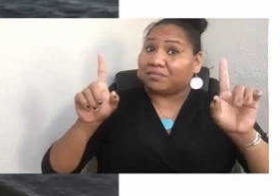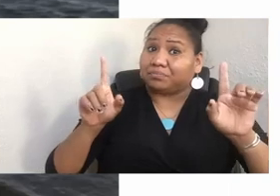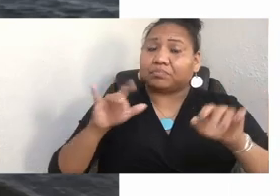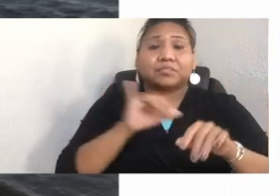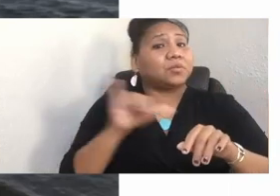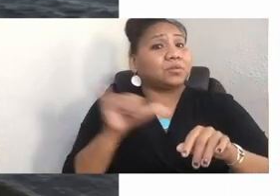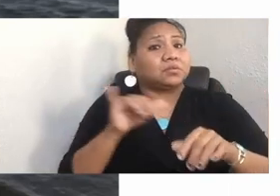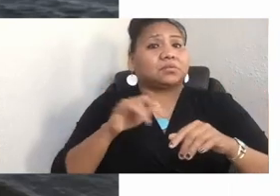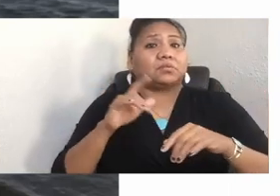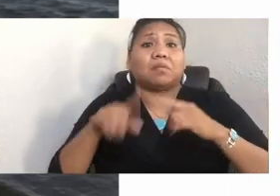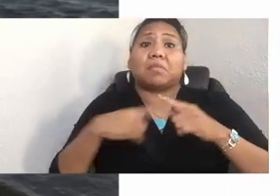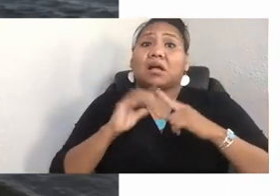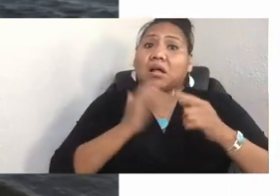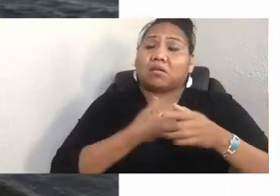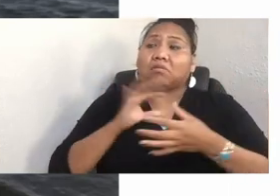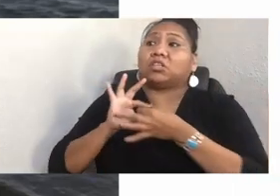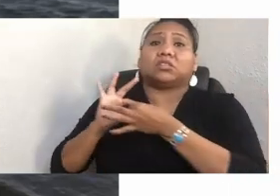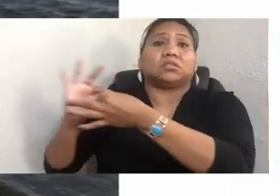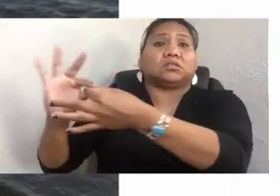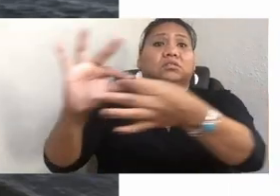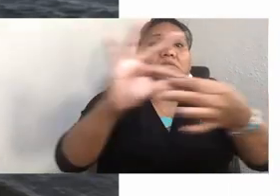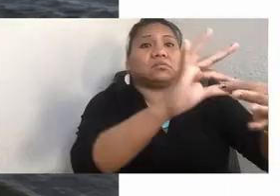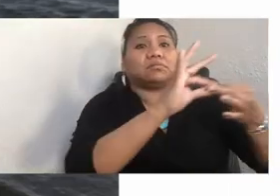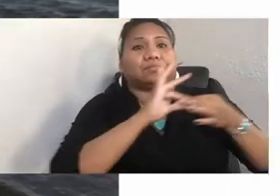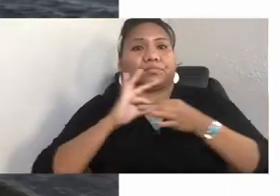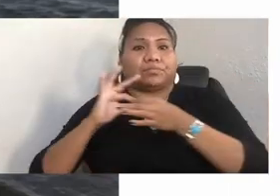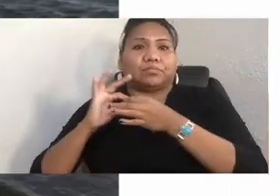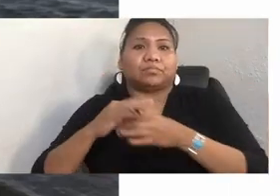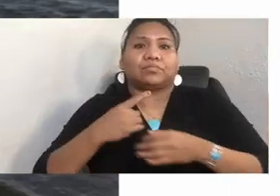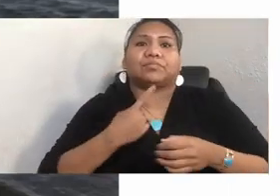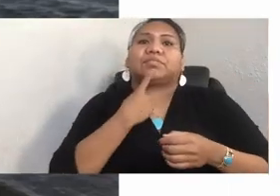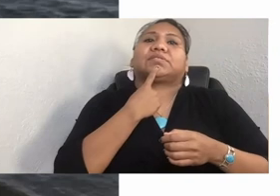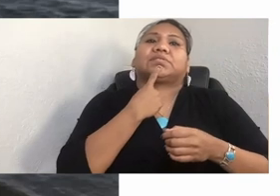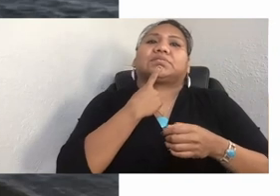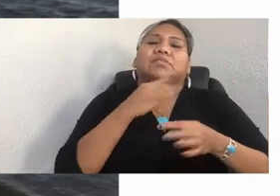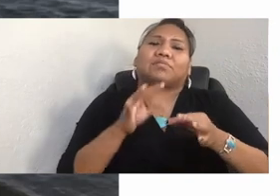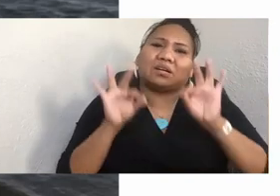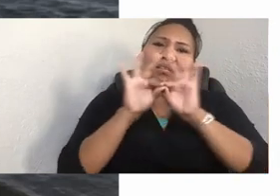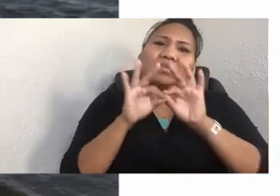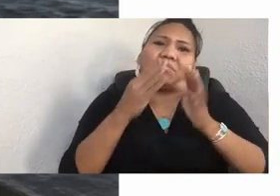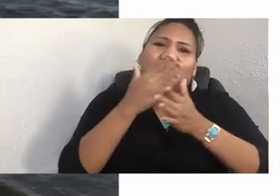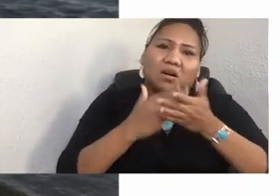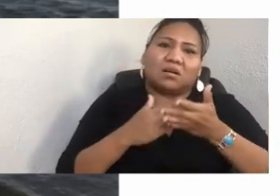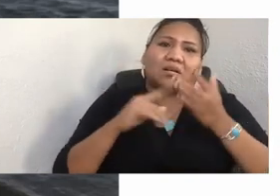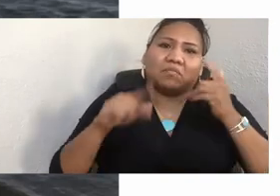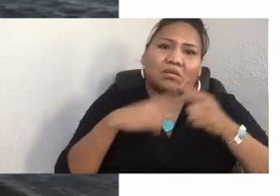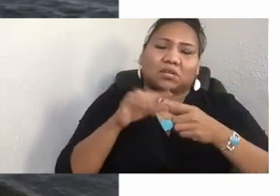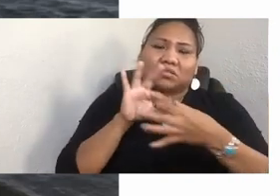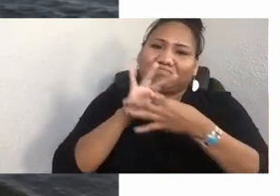You're missing the core part of what our identity is. It's about our relationships. We define ourselves by relationships,